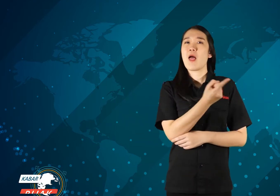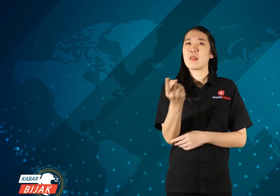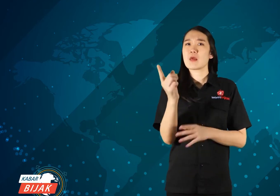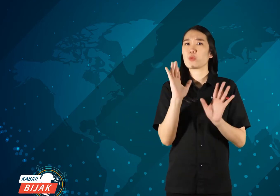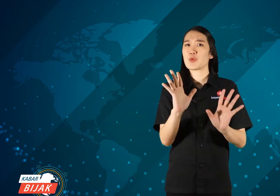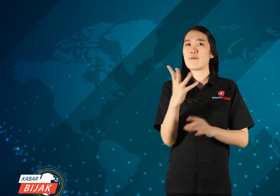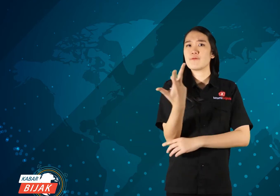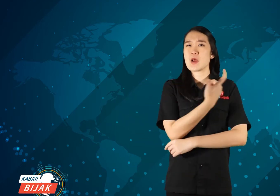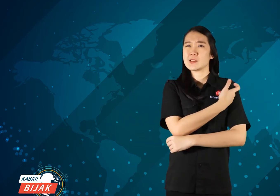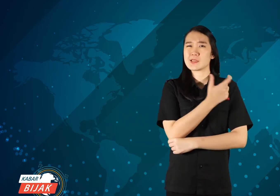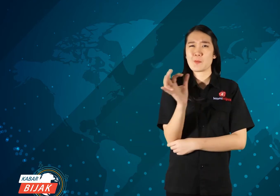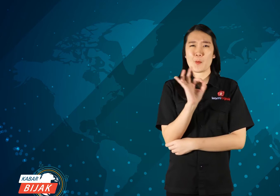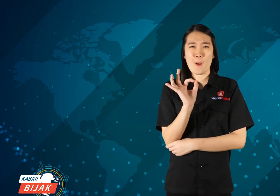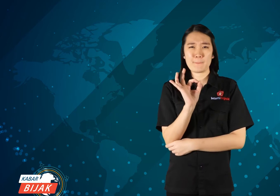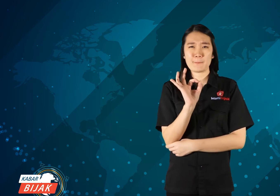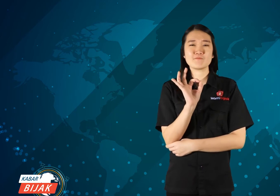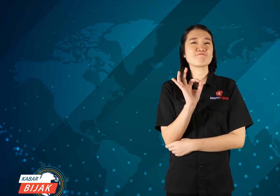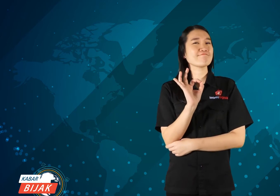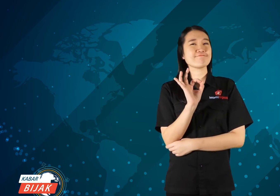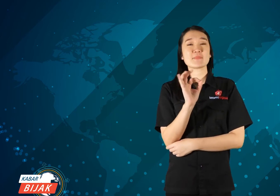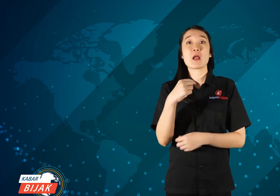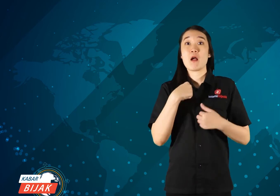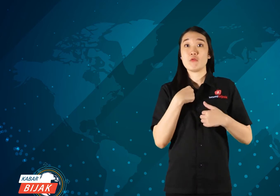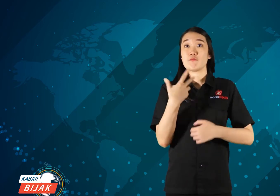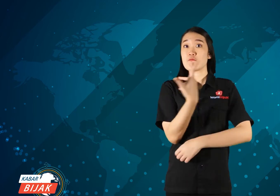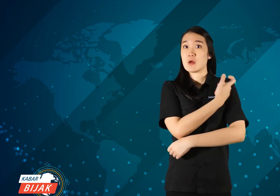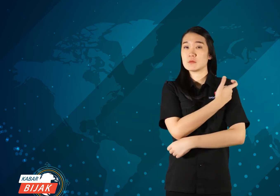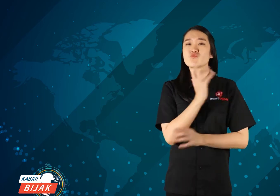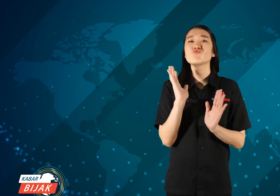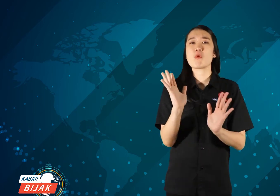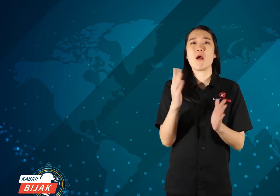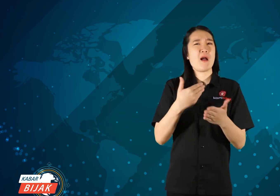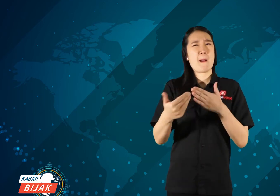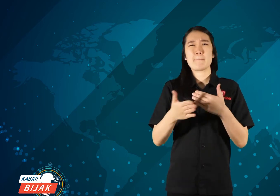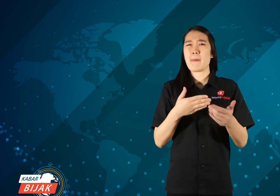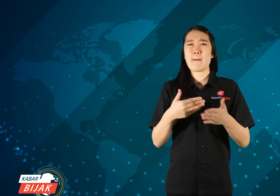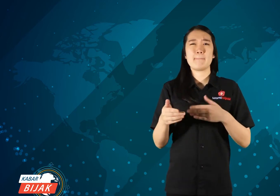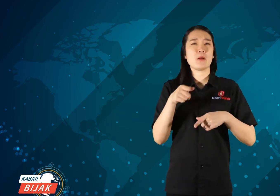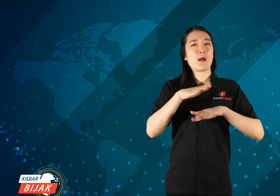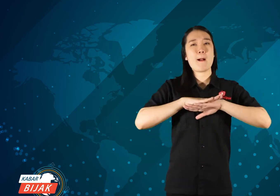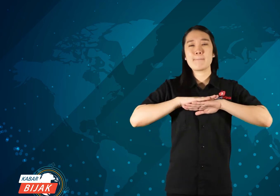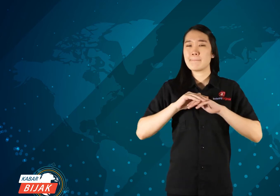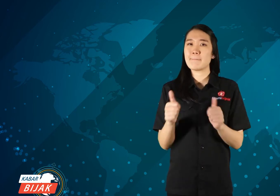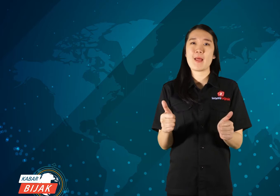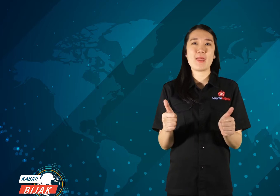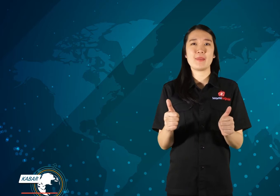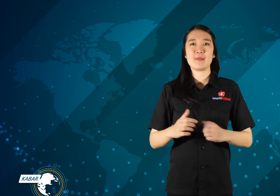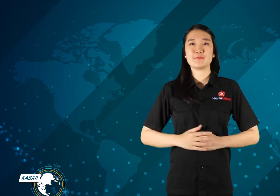Have you been vaccinated yet? I am healthy and have been vaccinated it's okay, and it's safe.